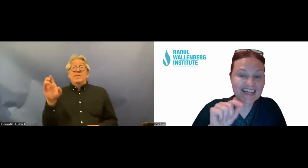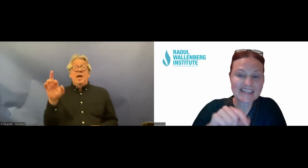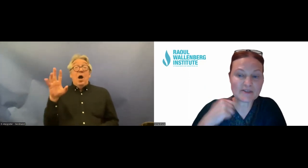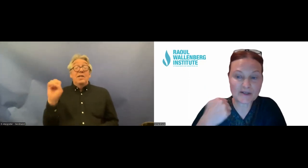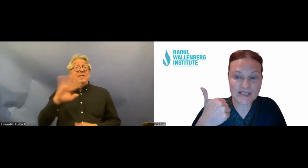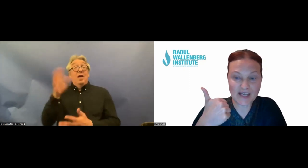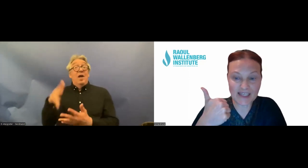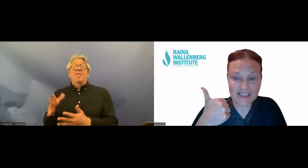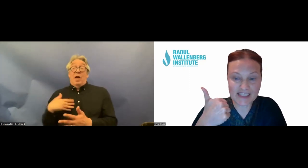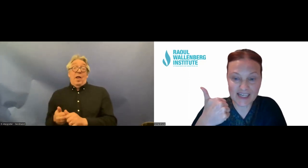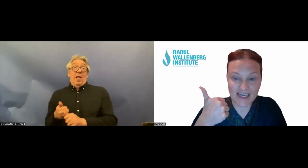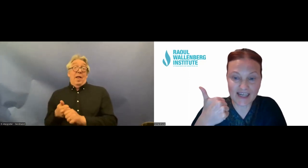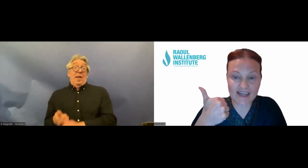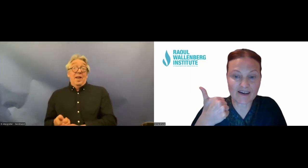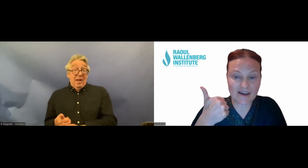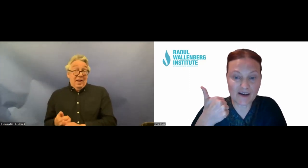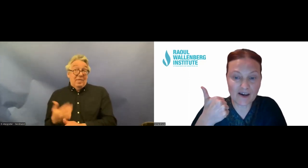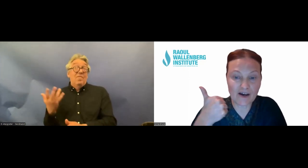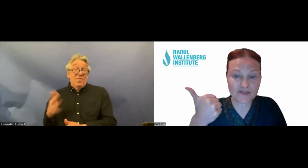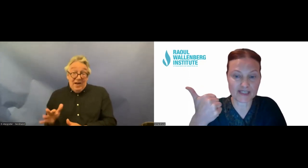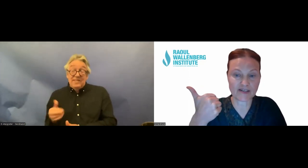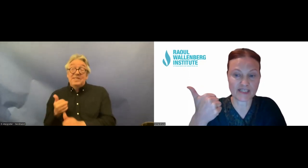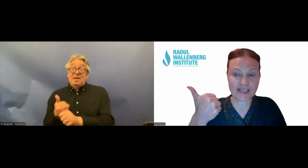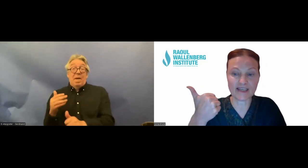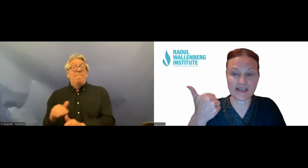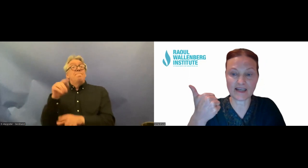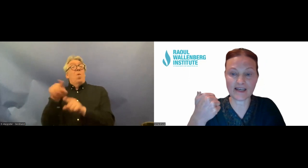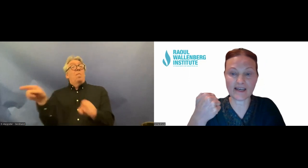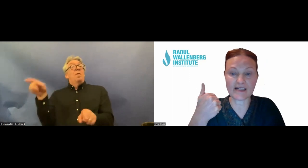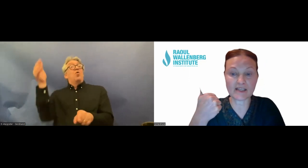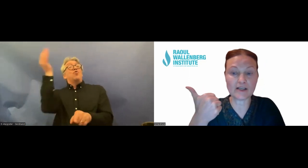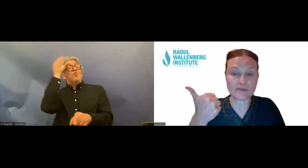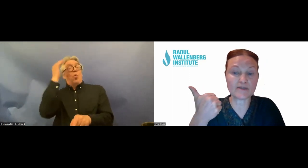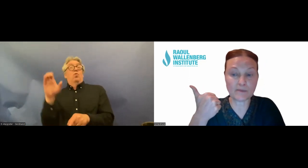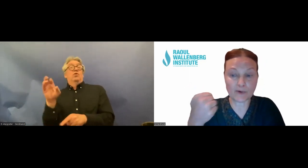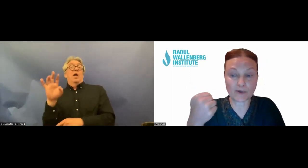led to increased knowledge uh of the CRC uh and acknowledgement of the importance